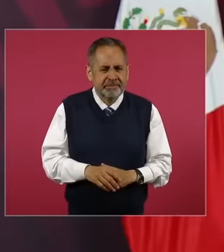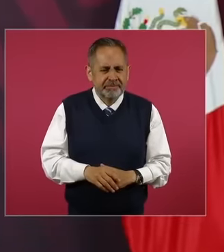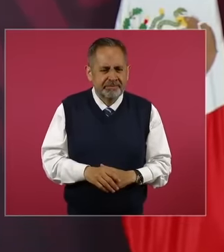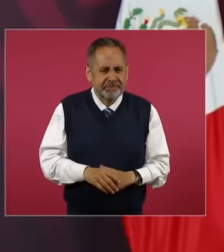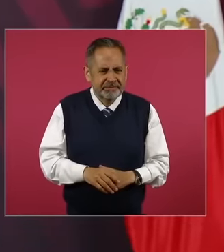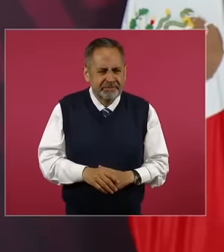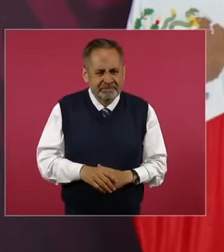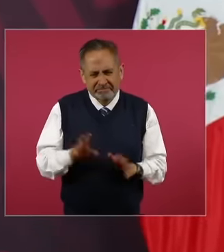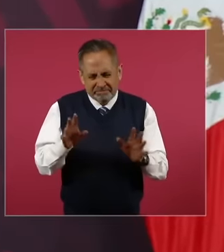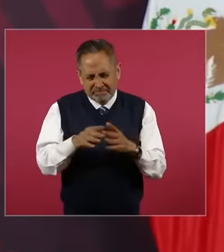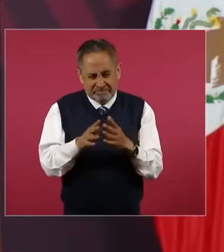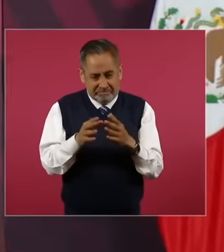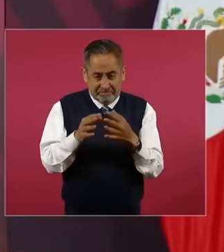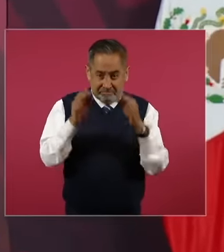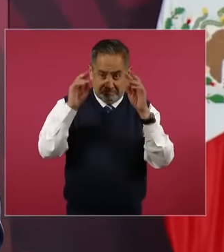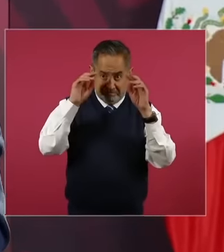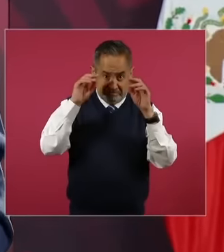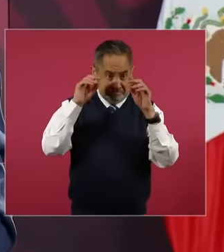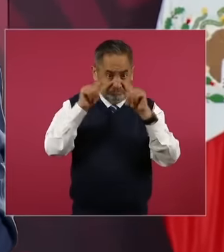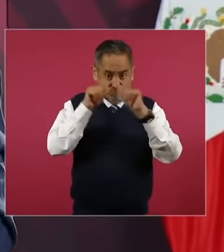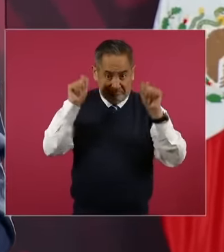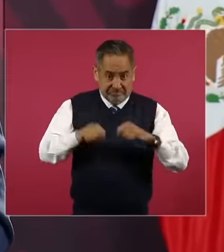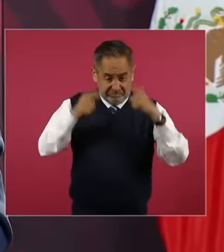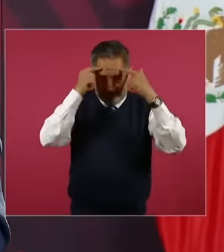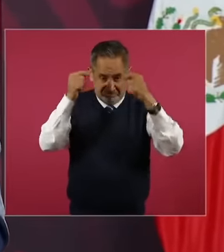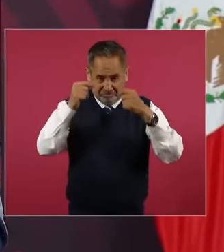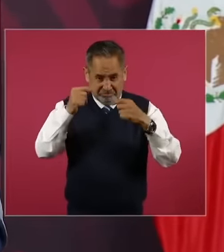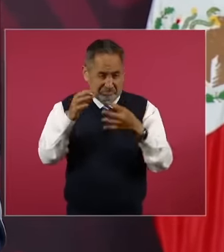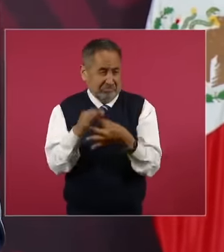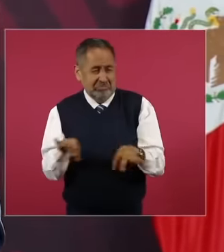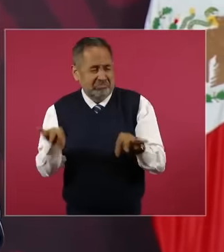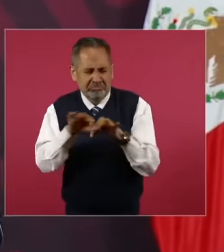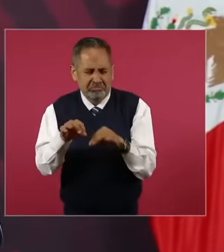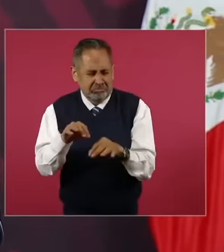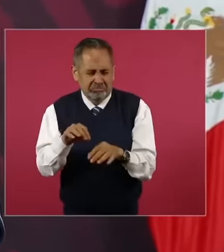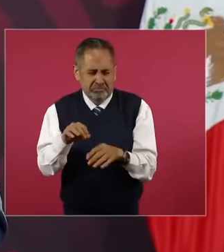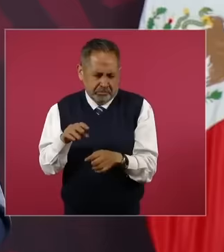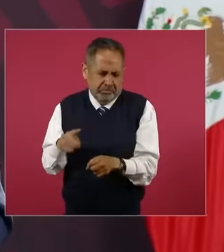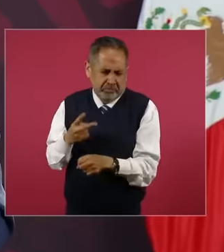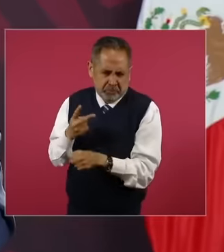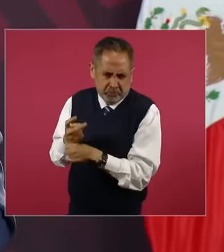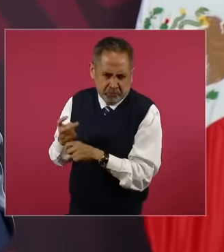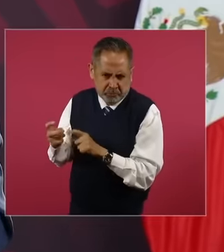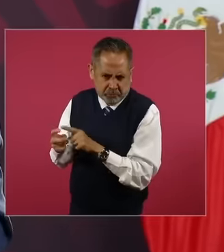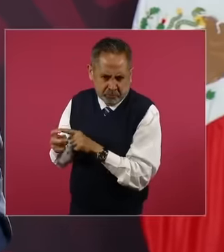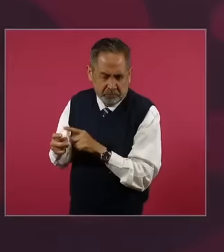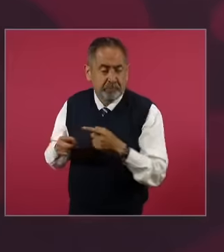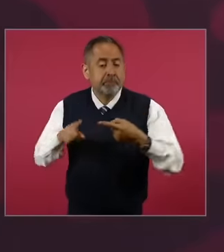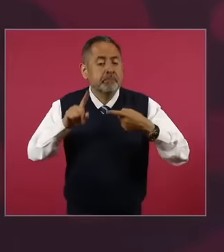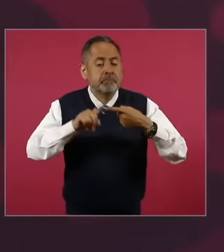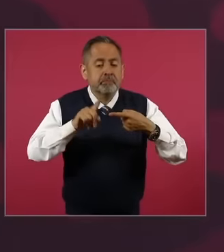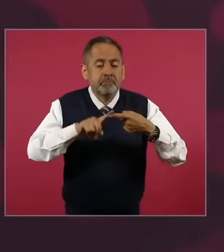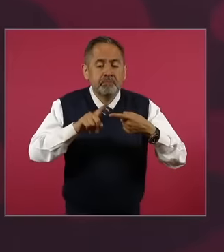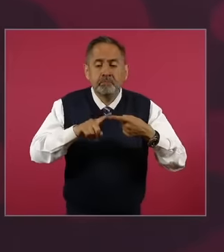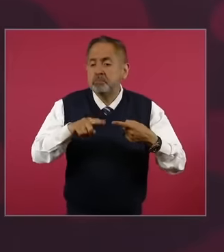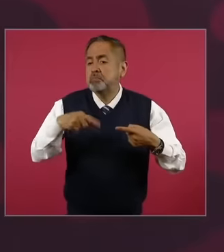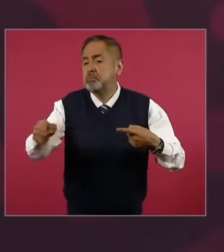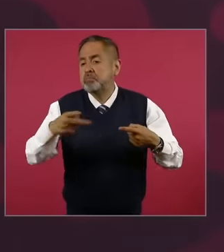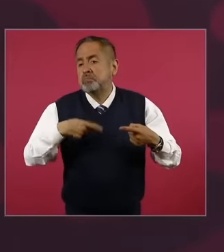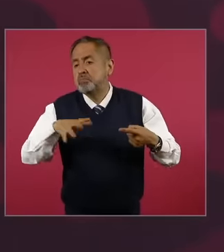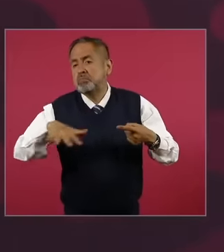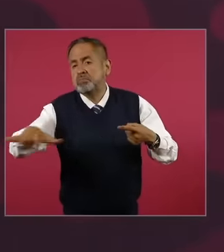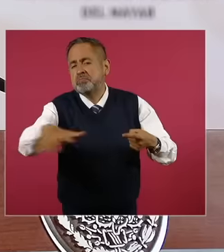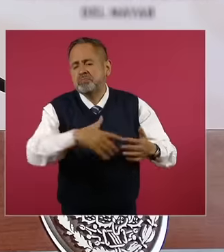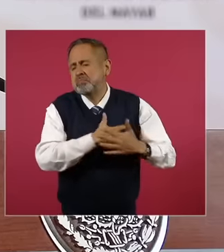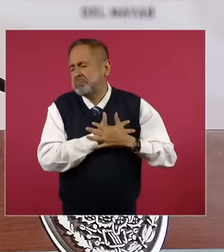secondary school is about, the main thing is to have love for the people and To be